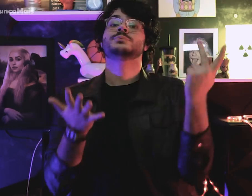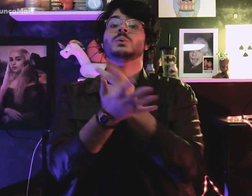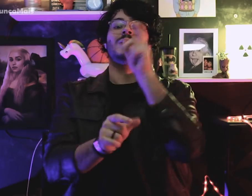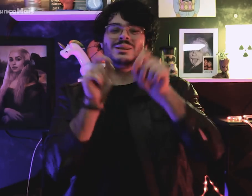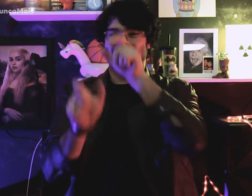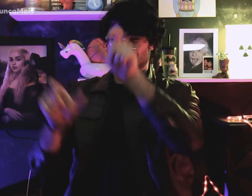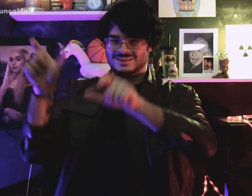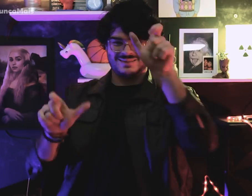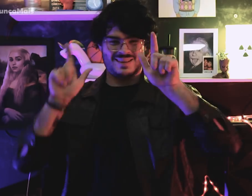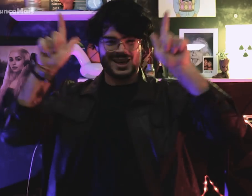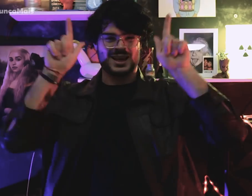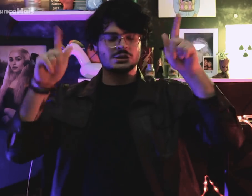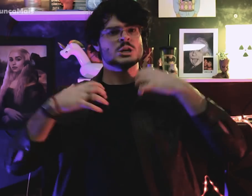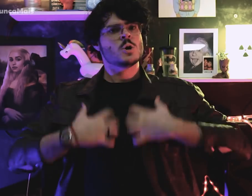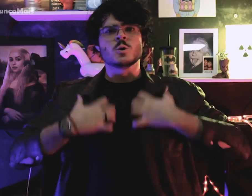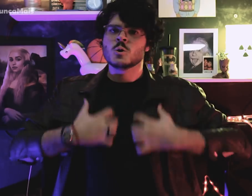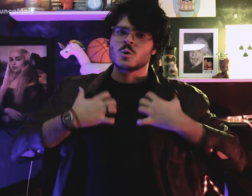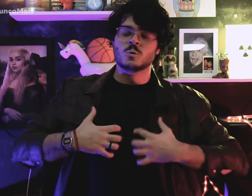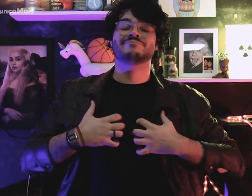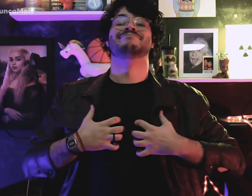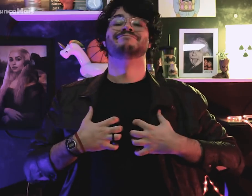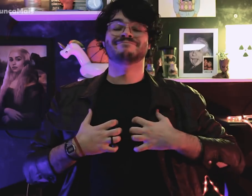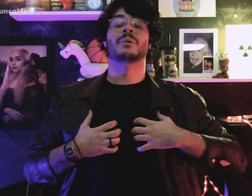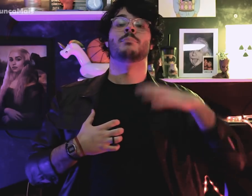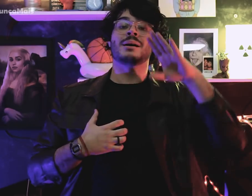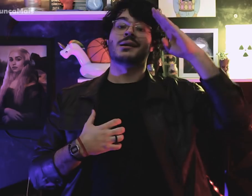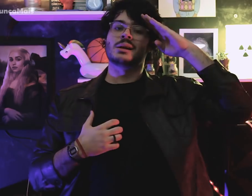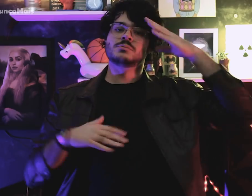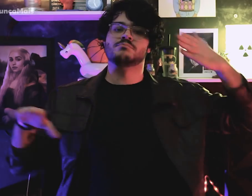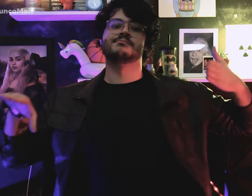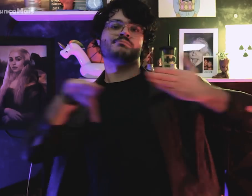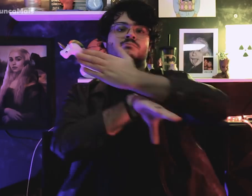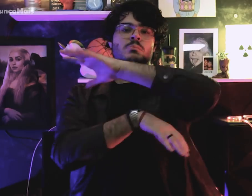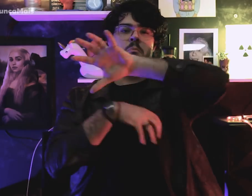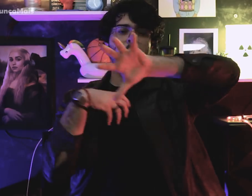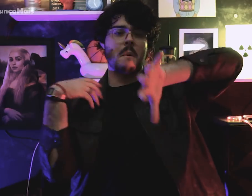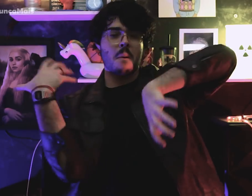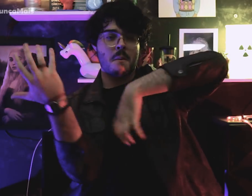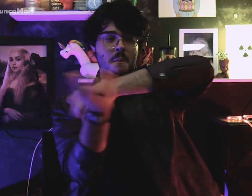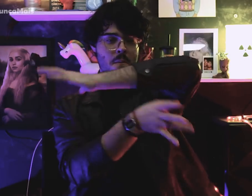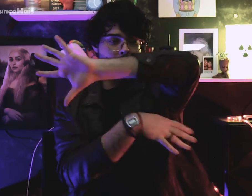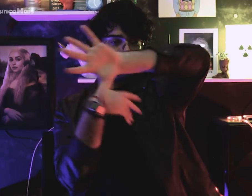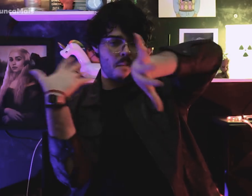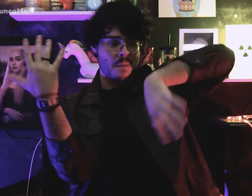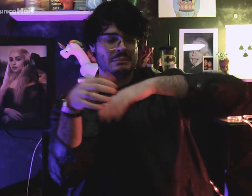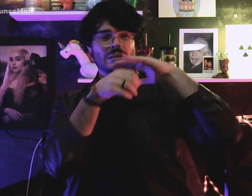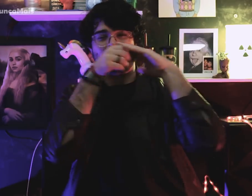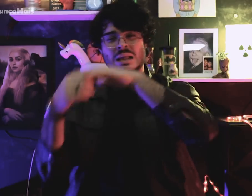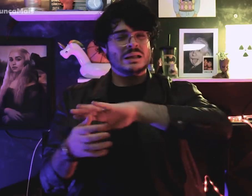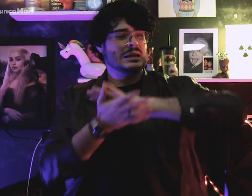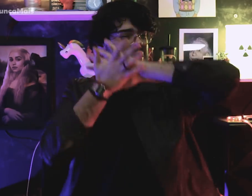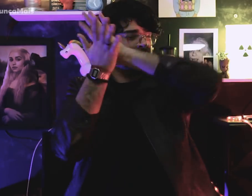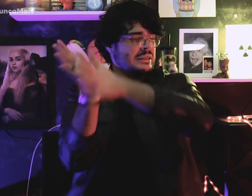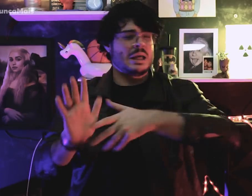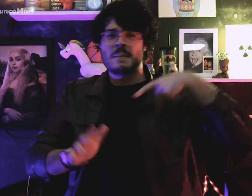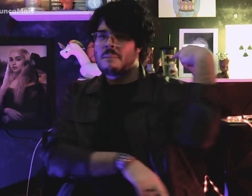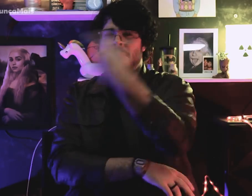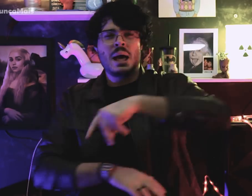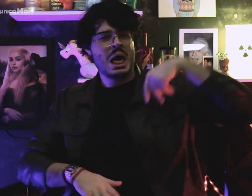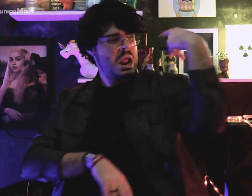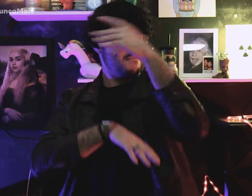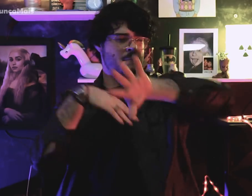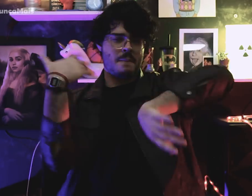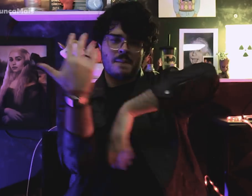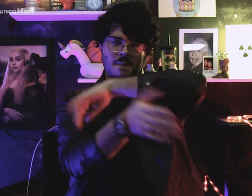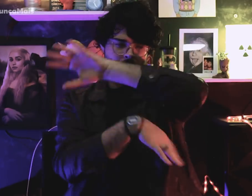Milhares de grevistas foram presos e torturados por meio da repressão militar,